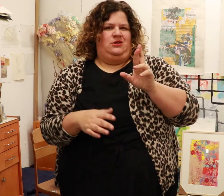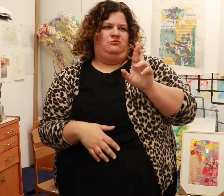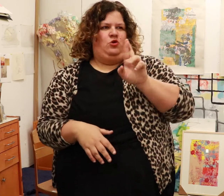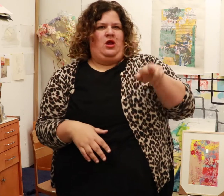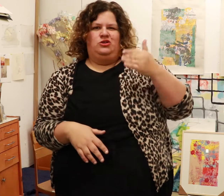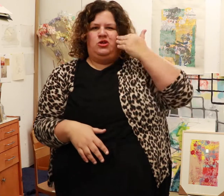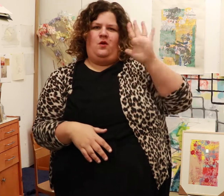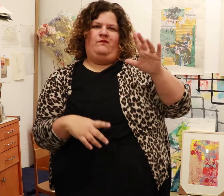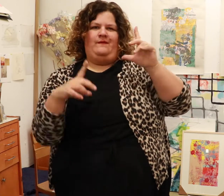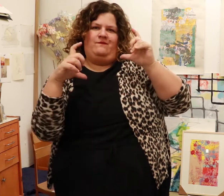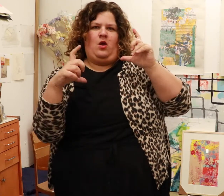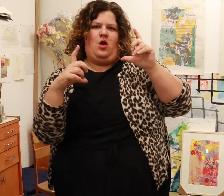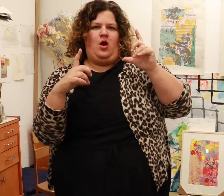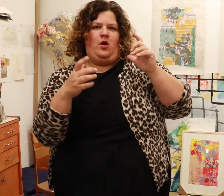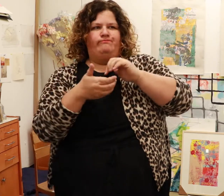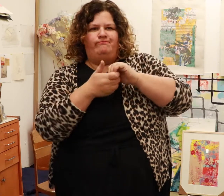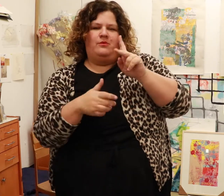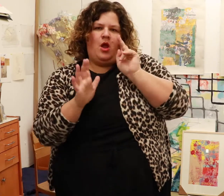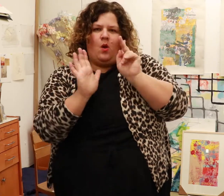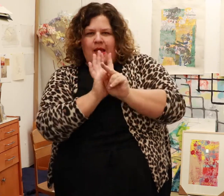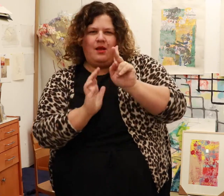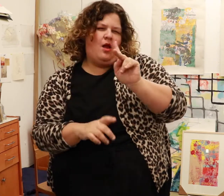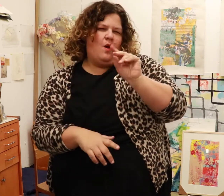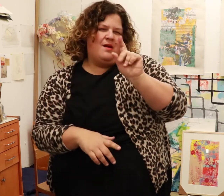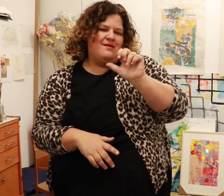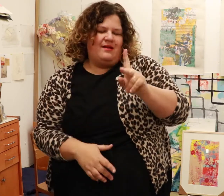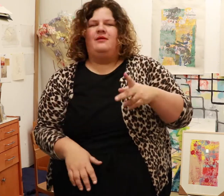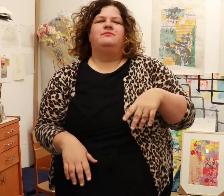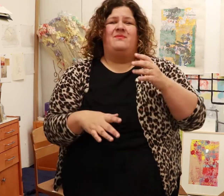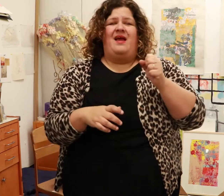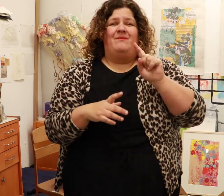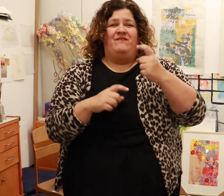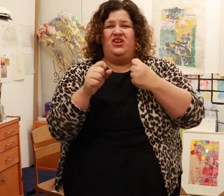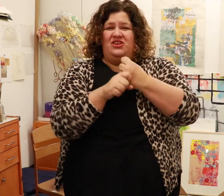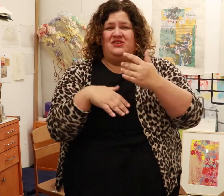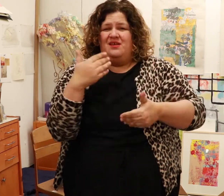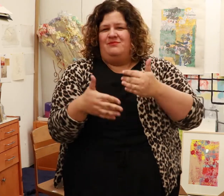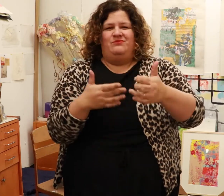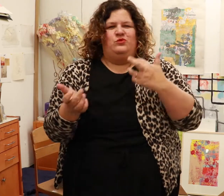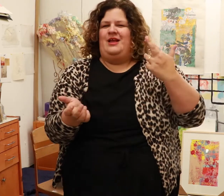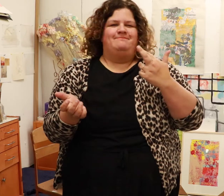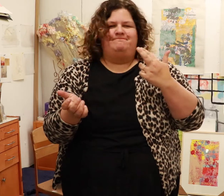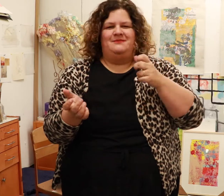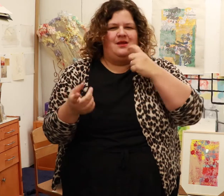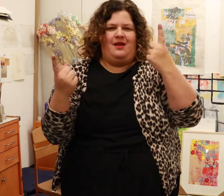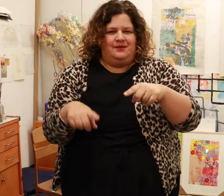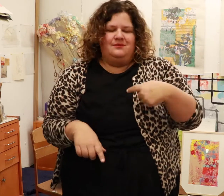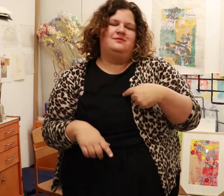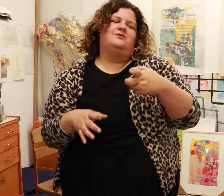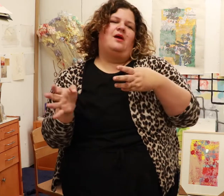Rochester is known for photography because its where Kodak is and RIT had a good relationship with Kodak. As I went through my first year, I realized photography wasn’t what I wanted.